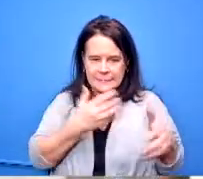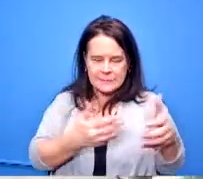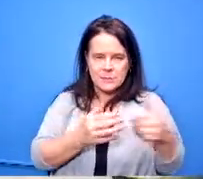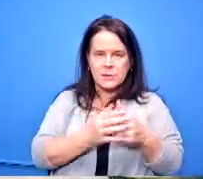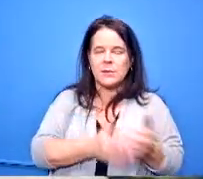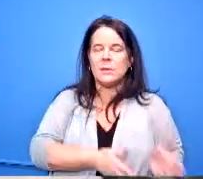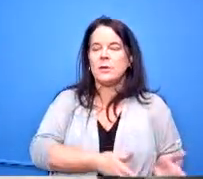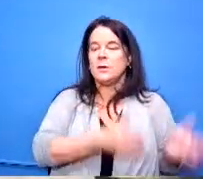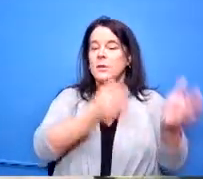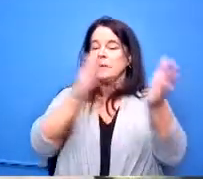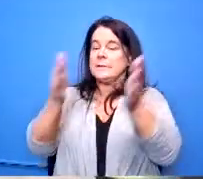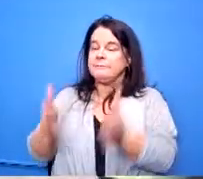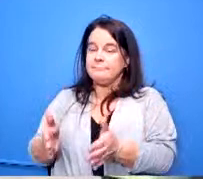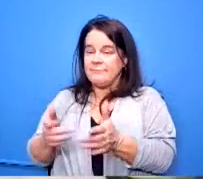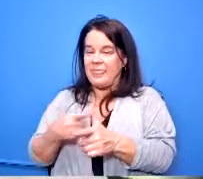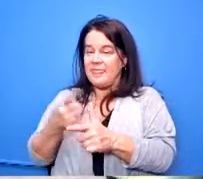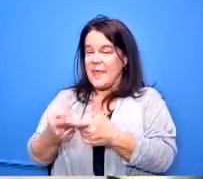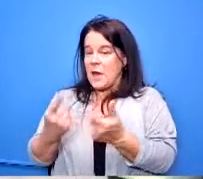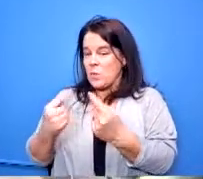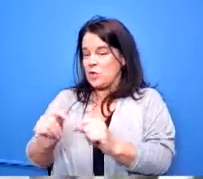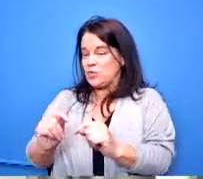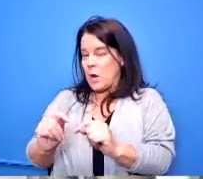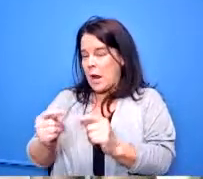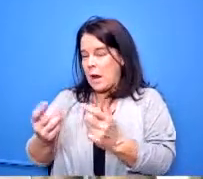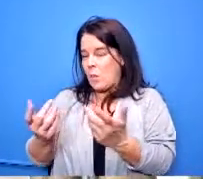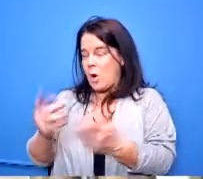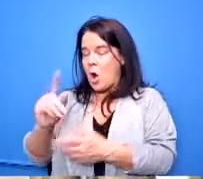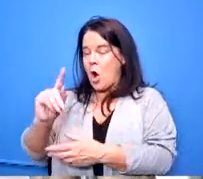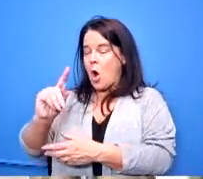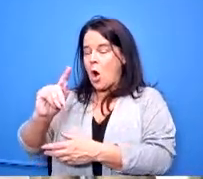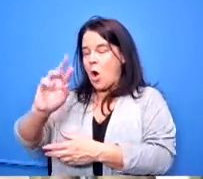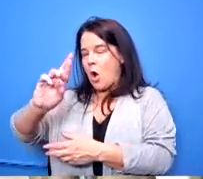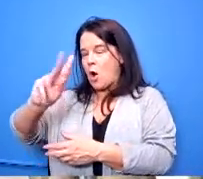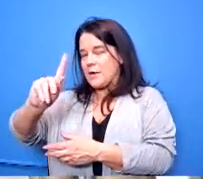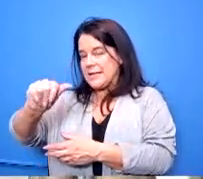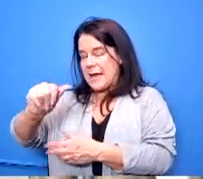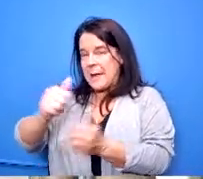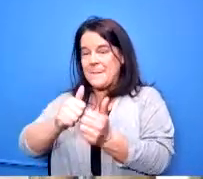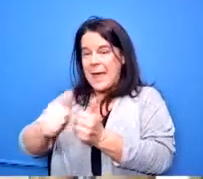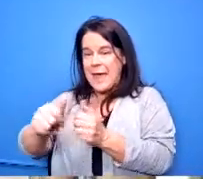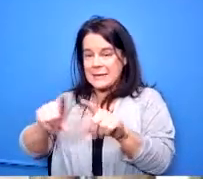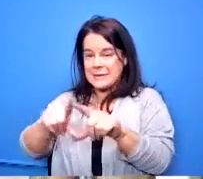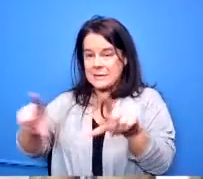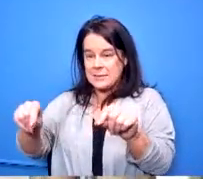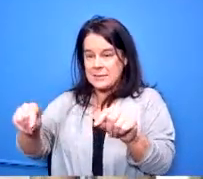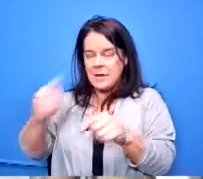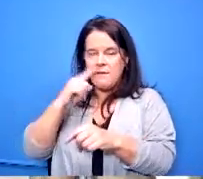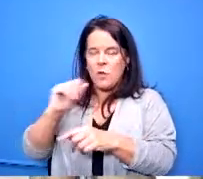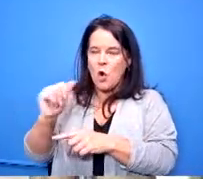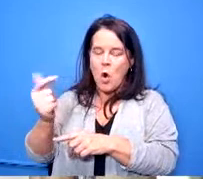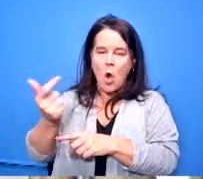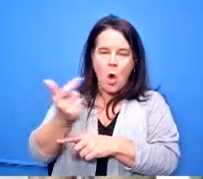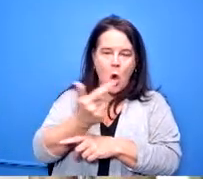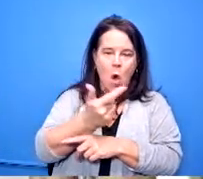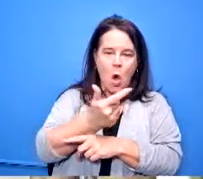thing that we tried was we tried to do rta passes for all charters and parochial students so that